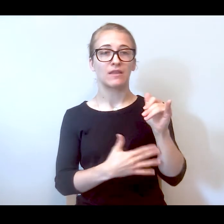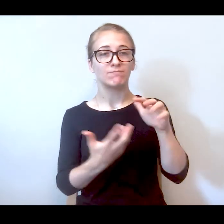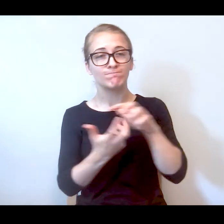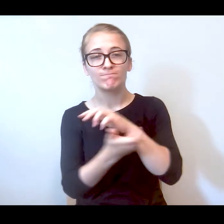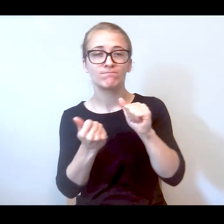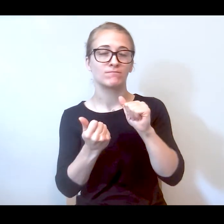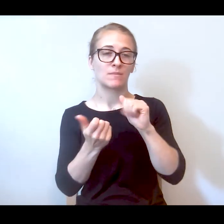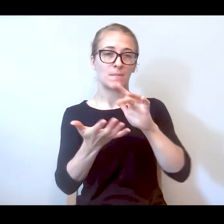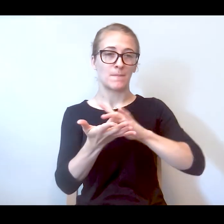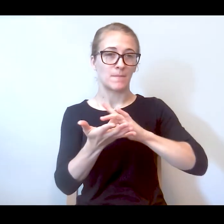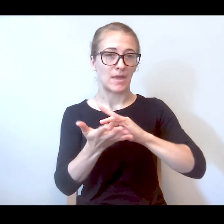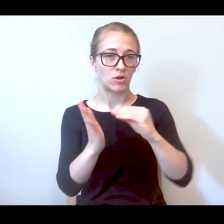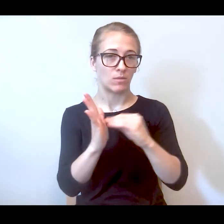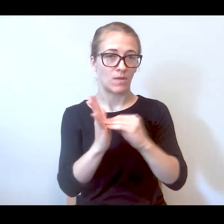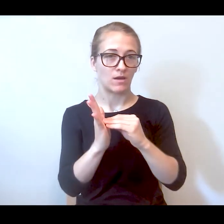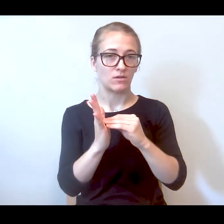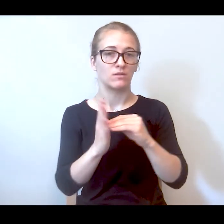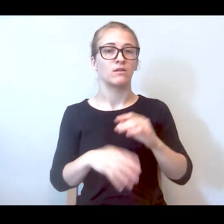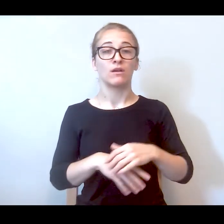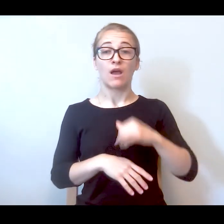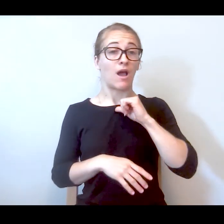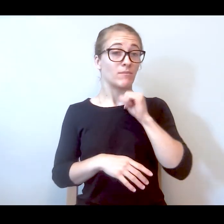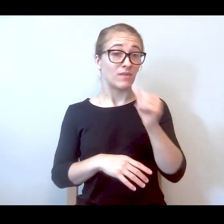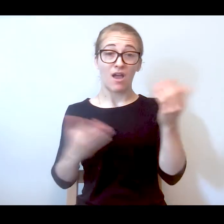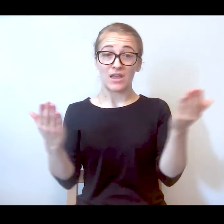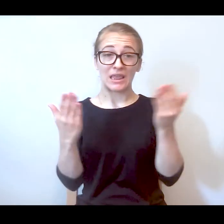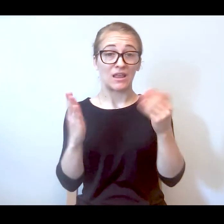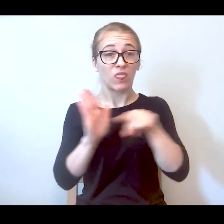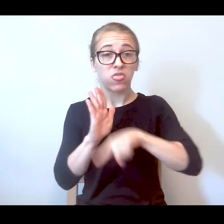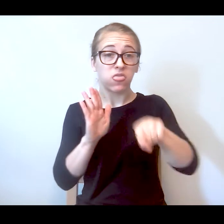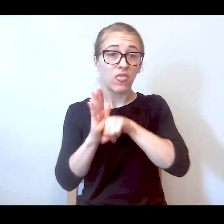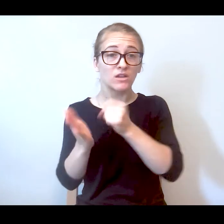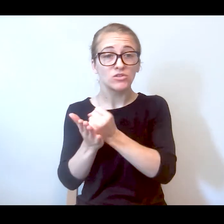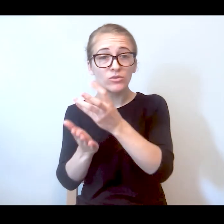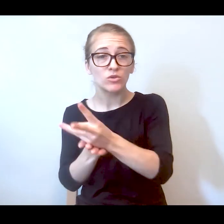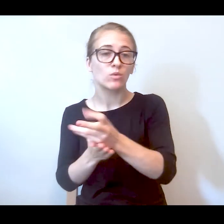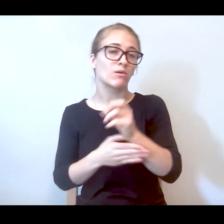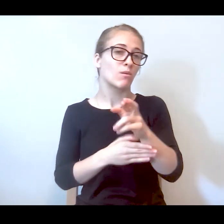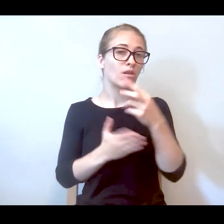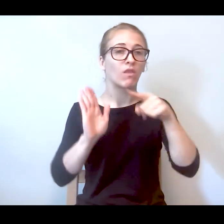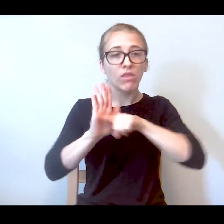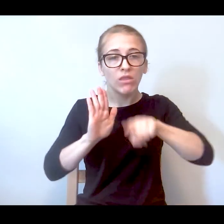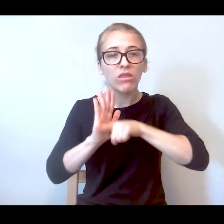medical model. And I'm not here to knock down social workers, not here to knock down clinicians.